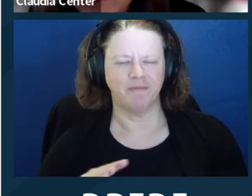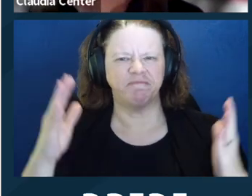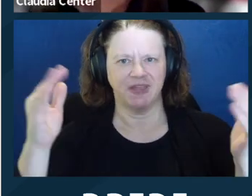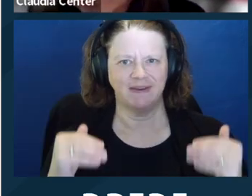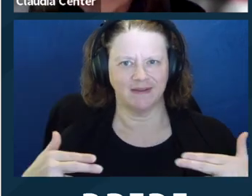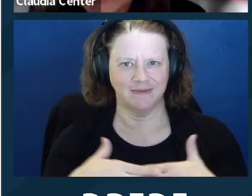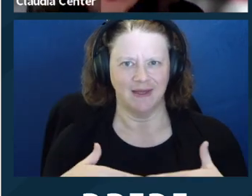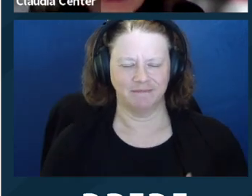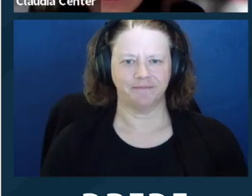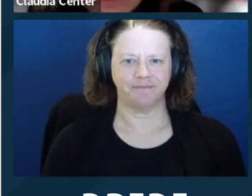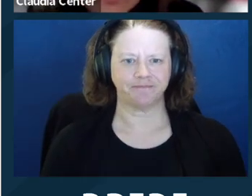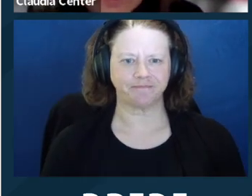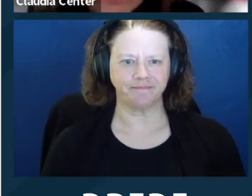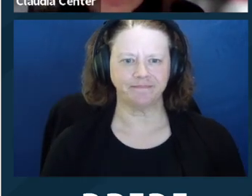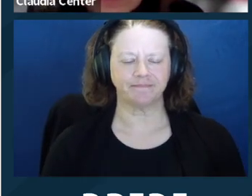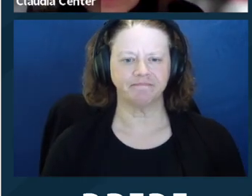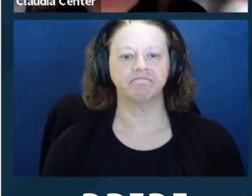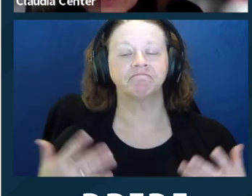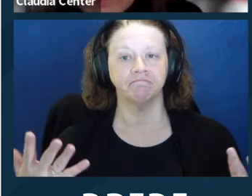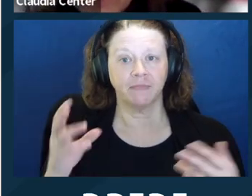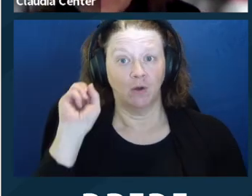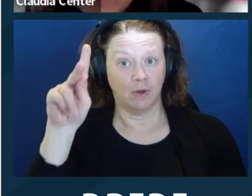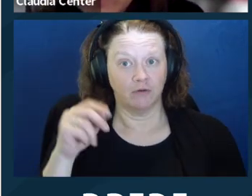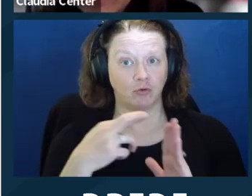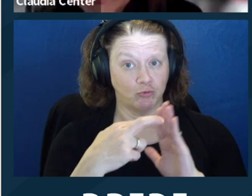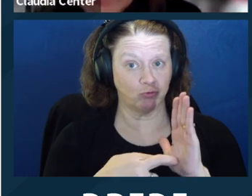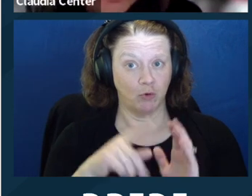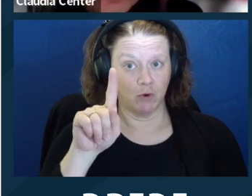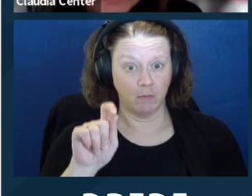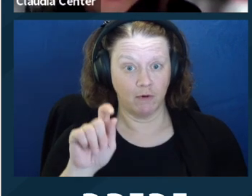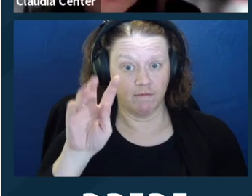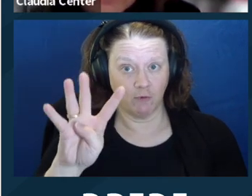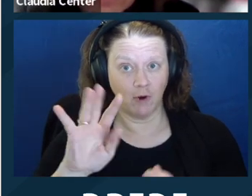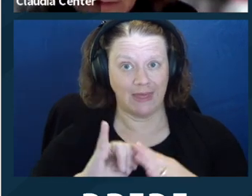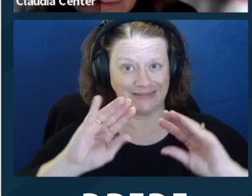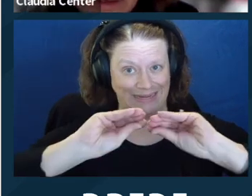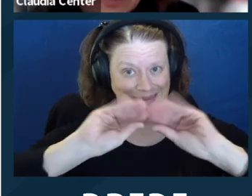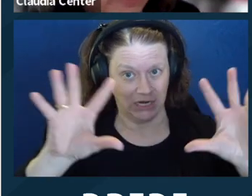and I often go back to this rule. I think it helps me make sure I'm communicating properly